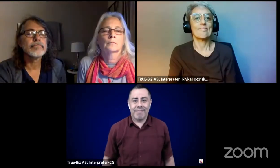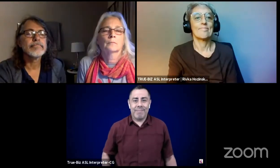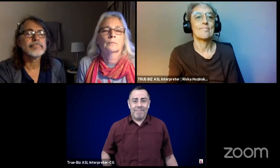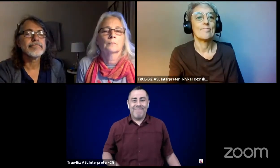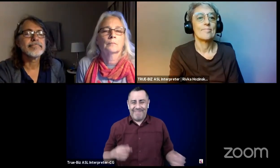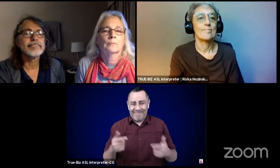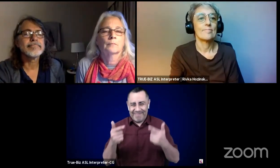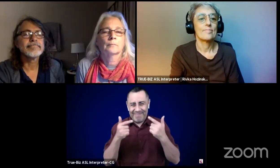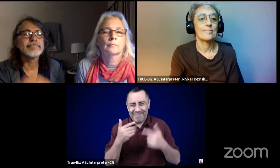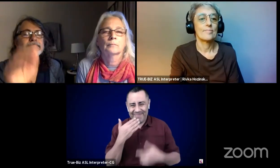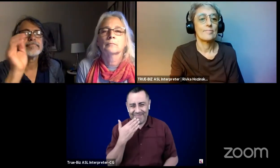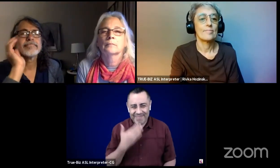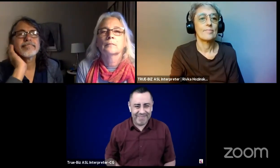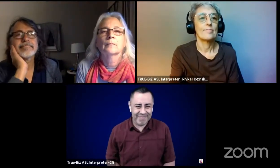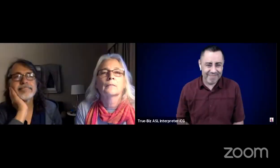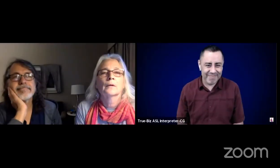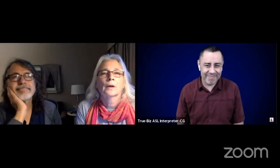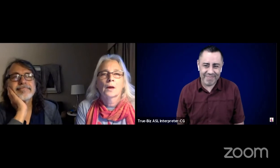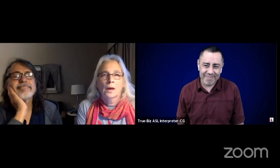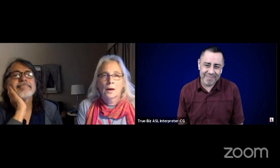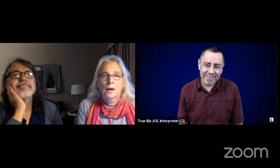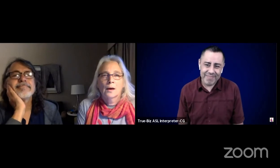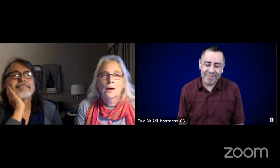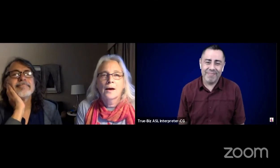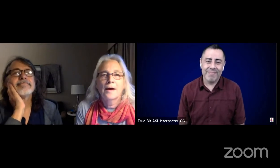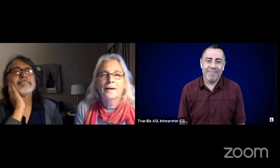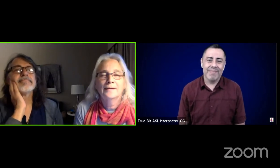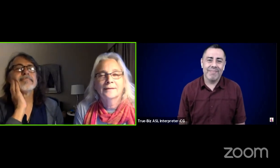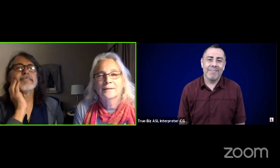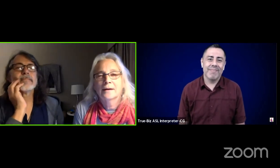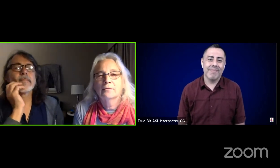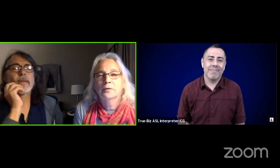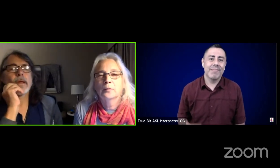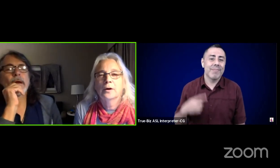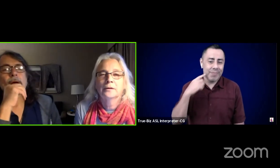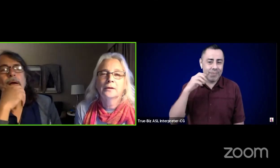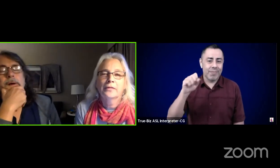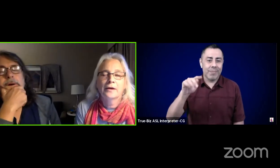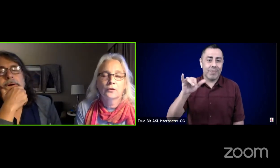The Swift Foundation has reimagined their endowment management. For some years now,